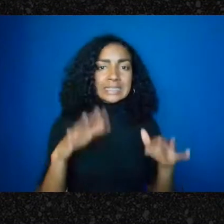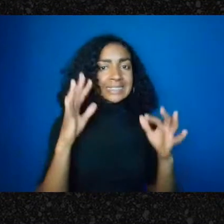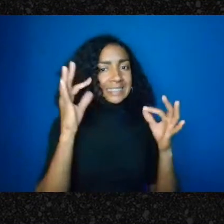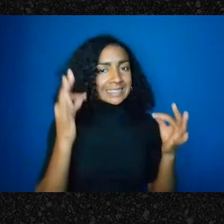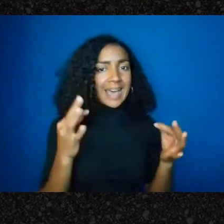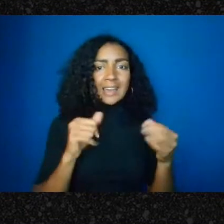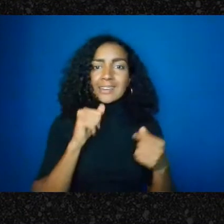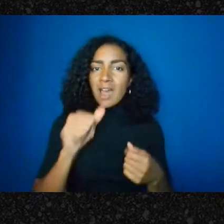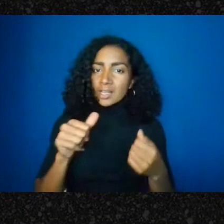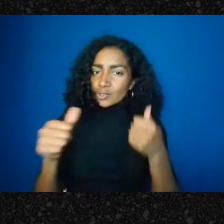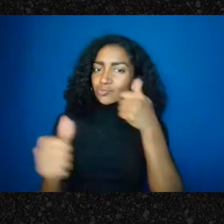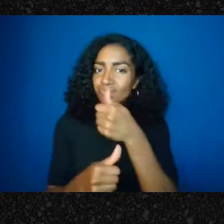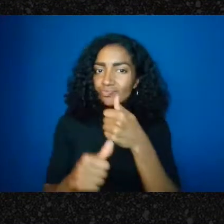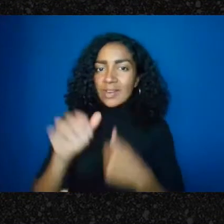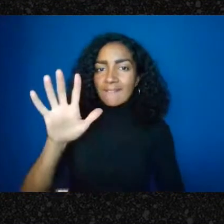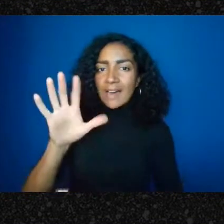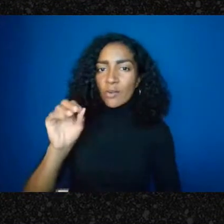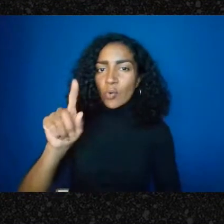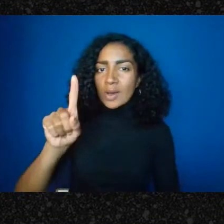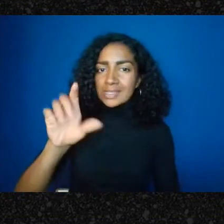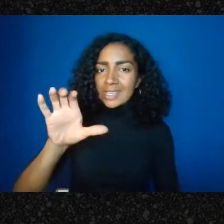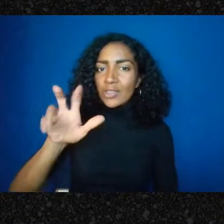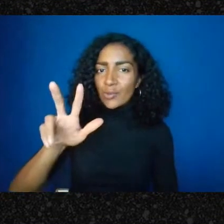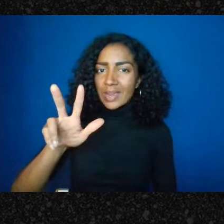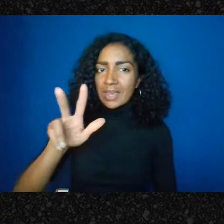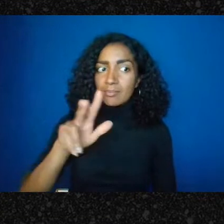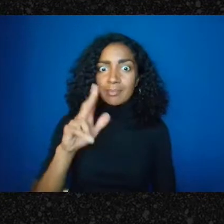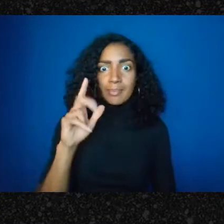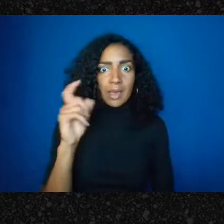However, if your group is really serving lots of different people